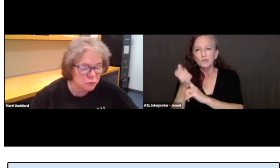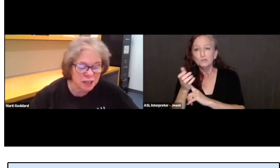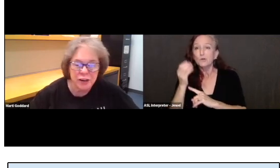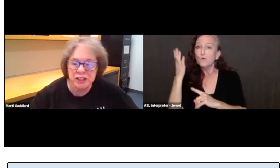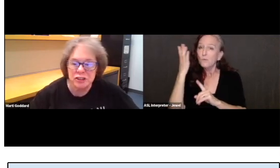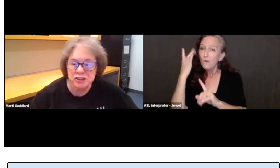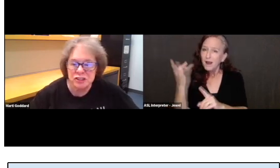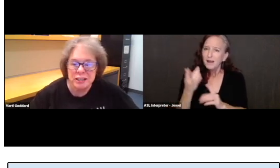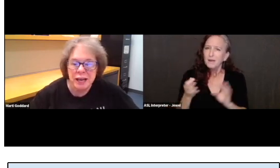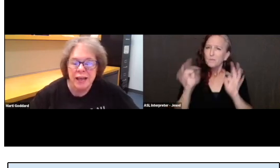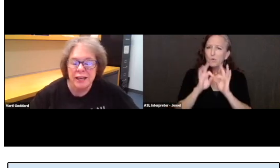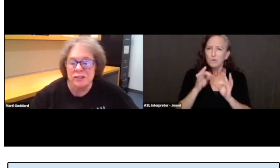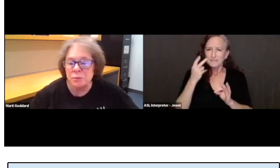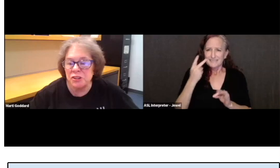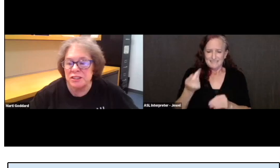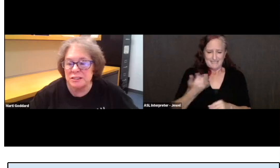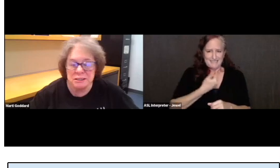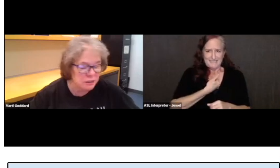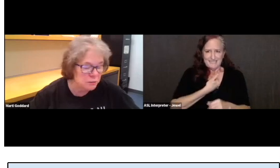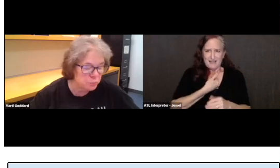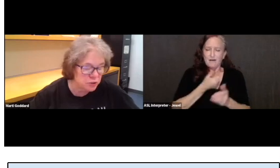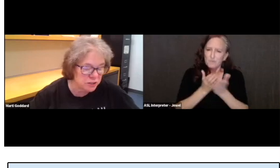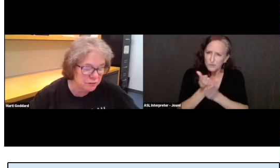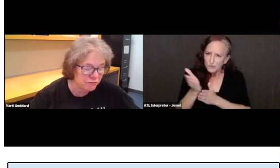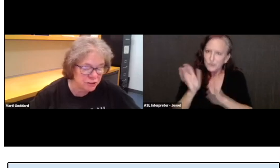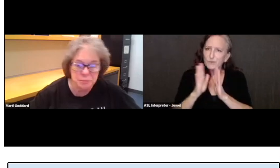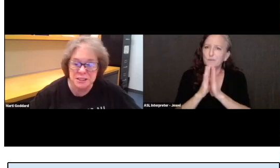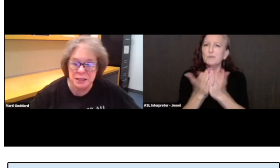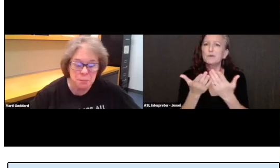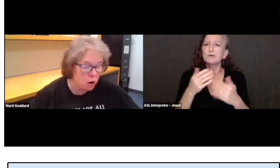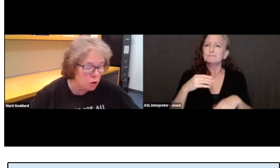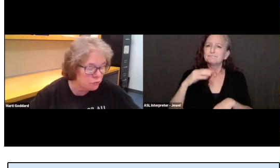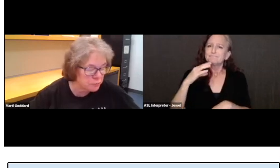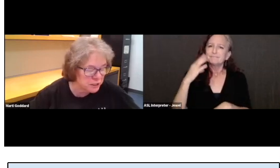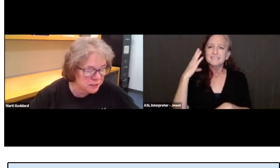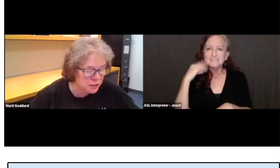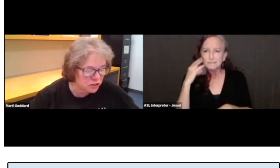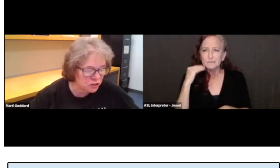through characters and experiences in the books and films they borrow from the Center.